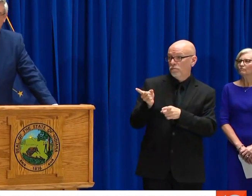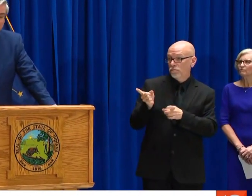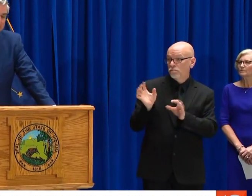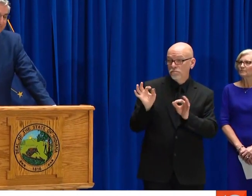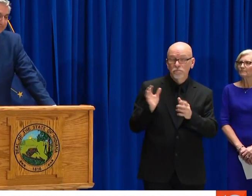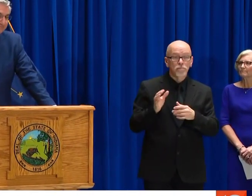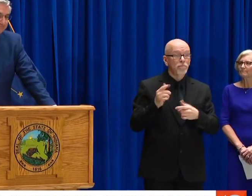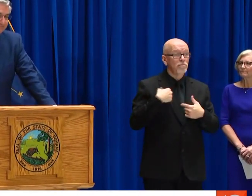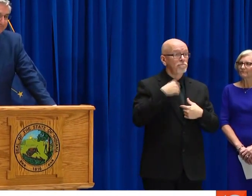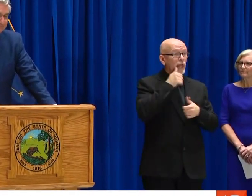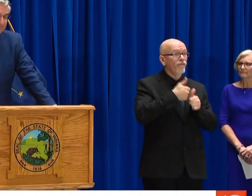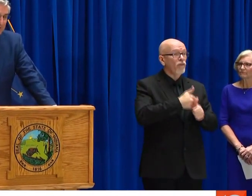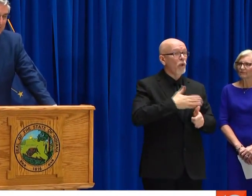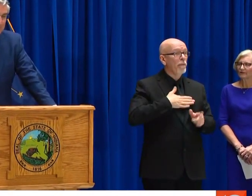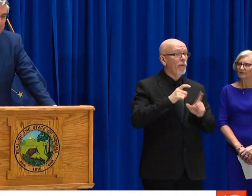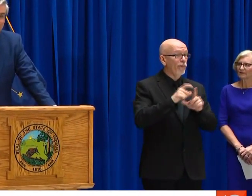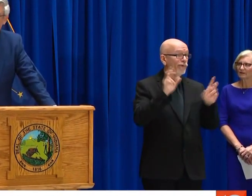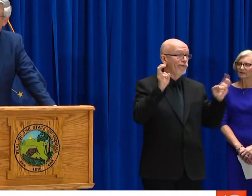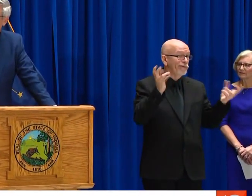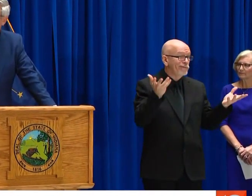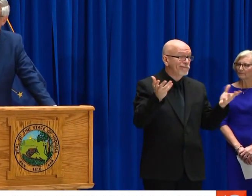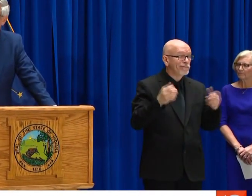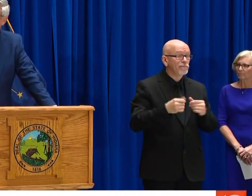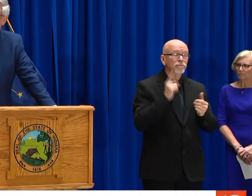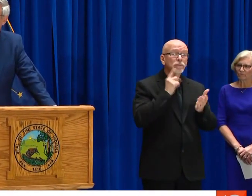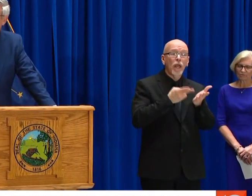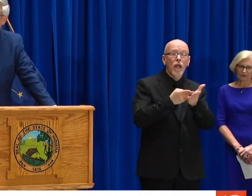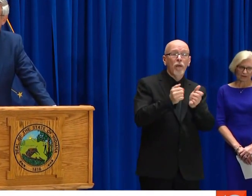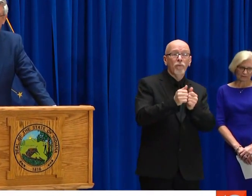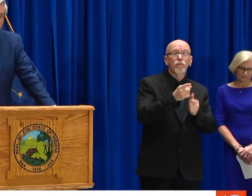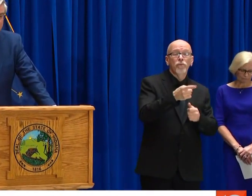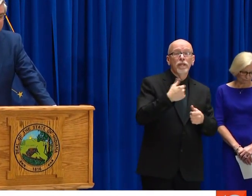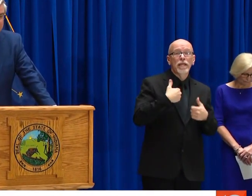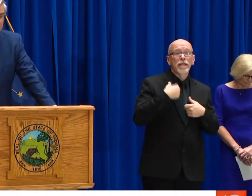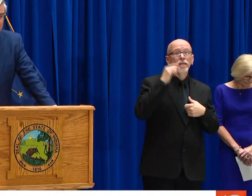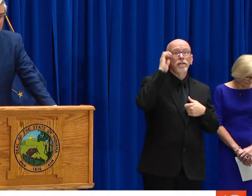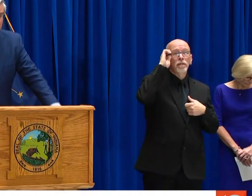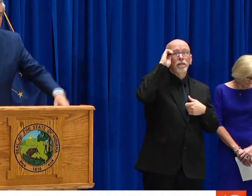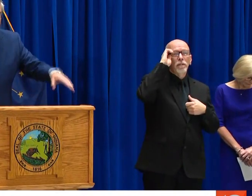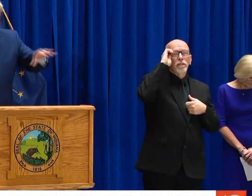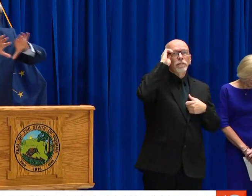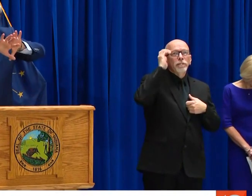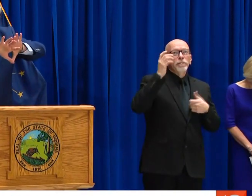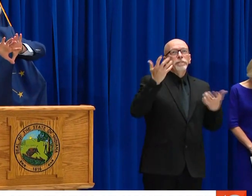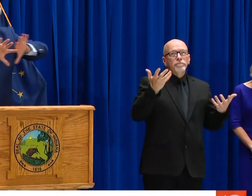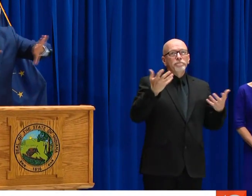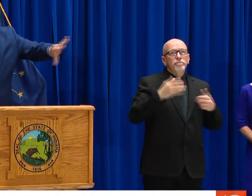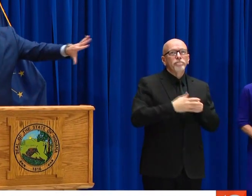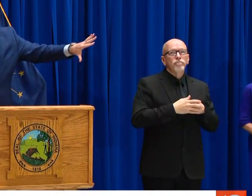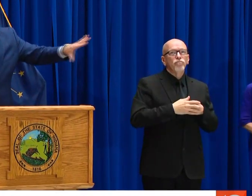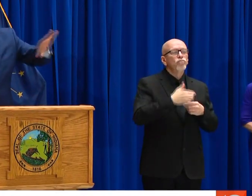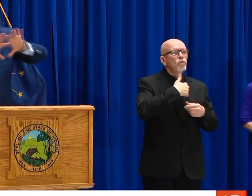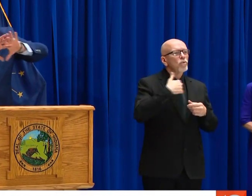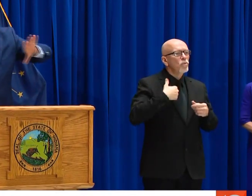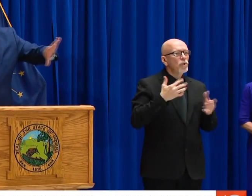AND WE'VE GOT MORE THAN THAT ASSEMBLED HERE TODAY. SO AM I PRACTICING WHAT I'M PREACHING.